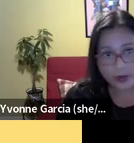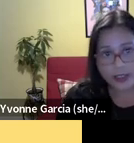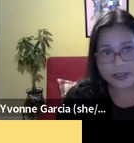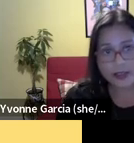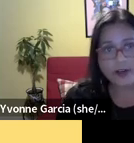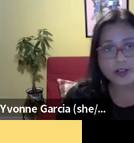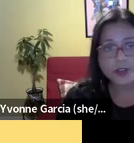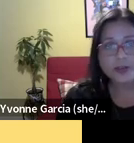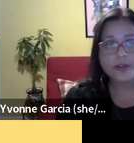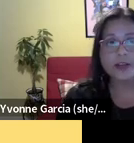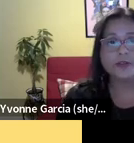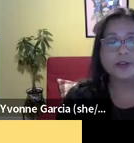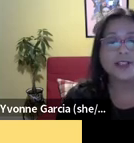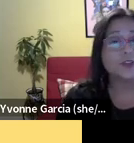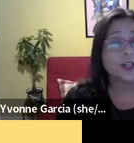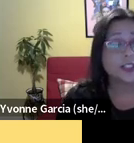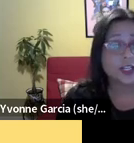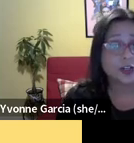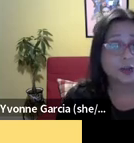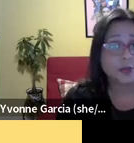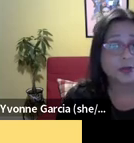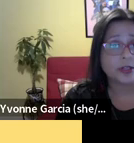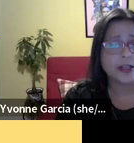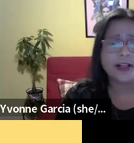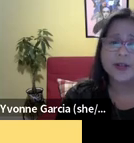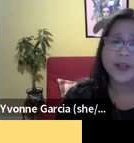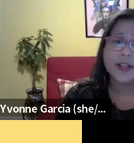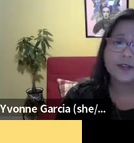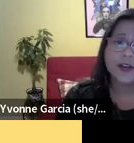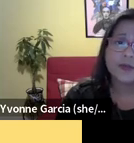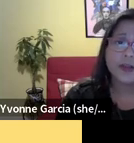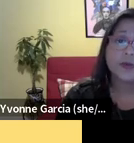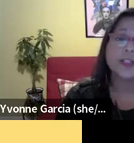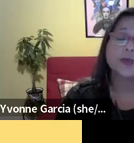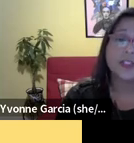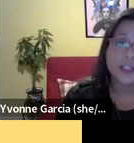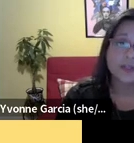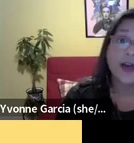App, the state level, Aclu national and State affiliates across across the Us. ACLU National and state affiliates across the US have